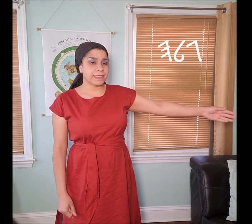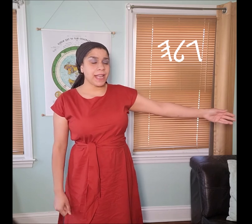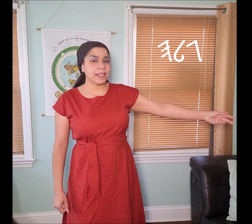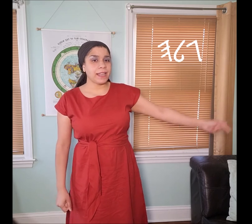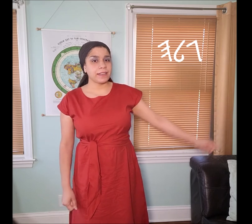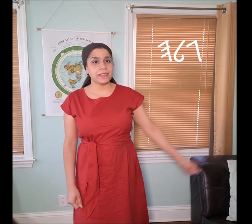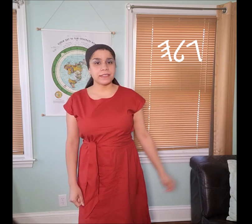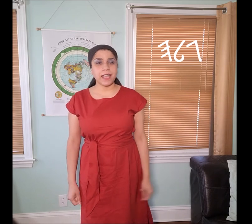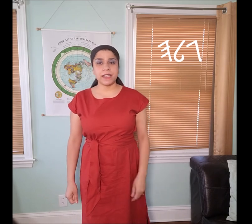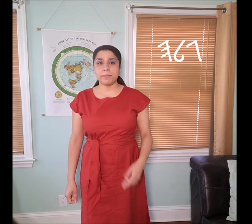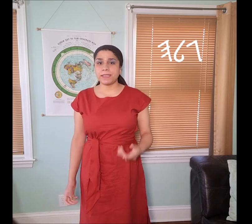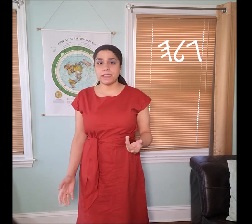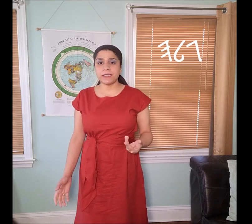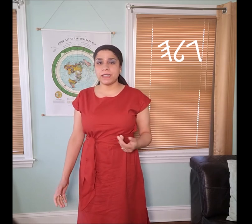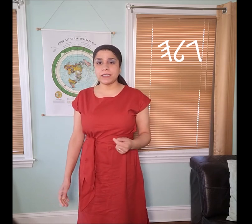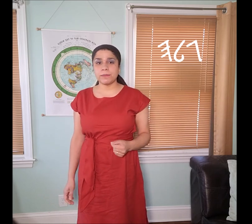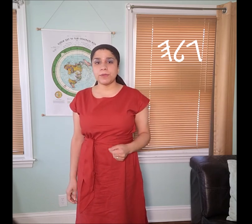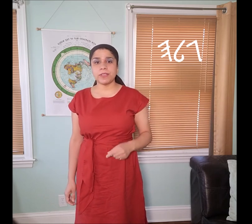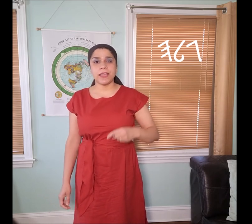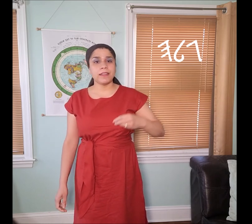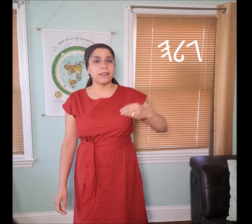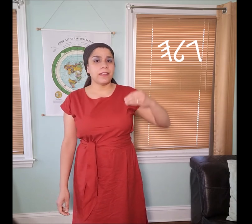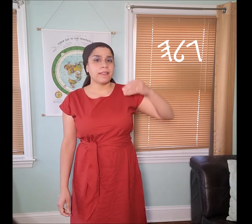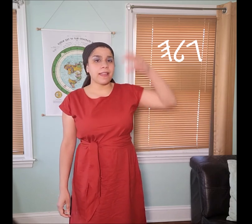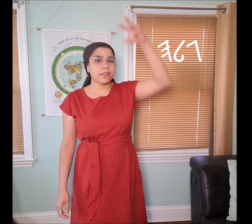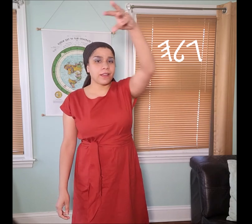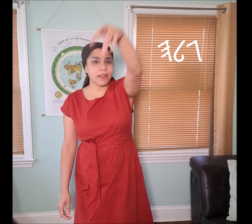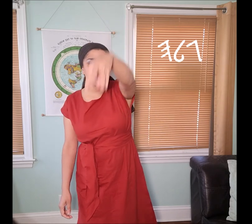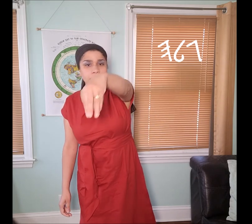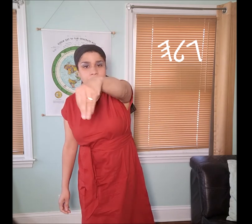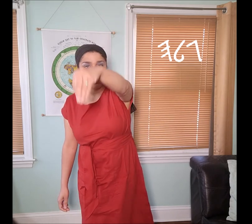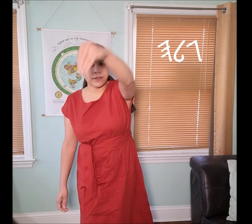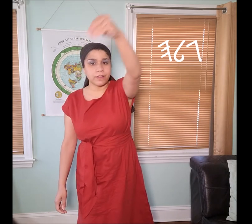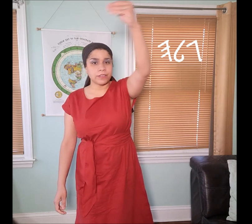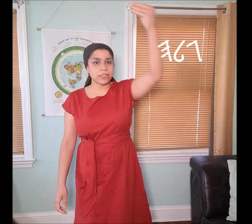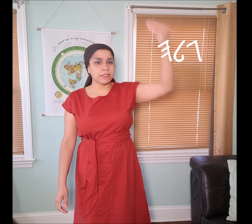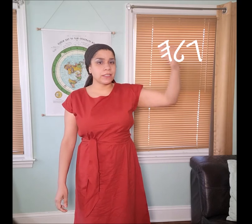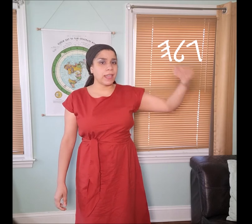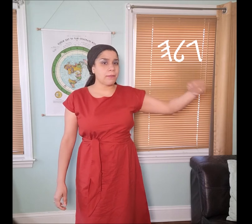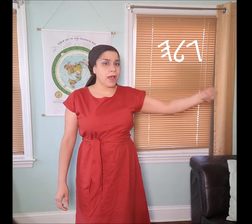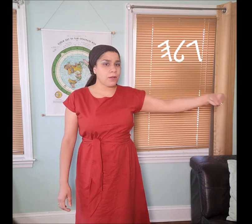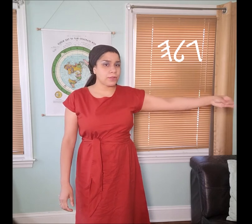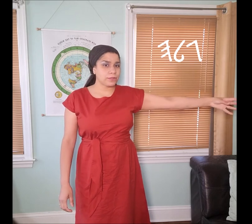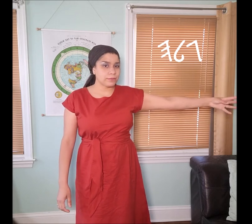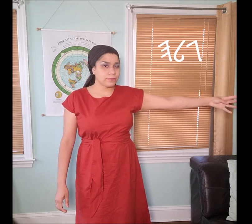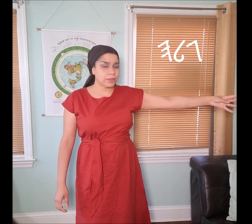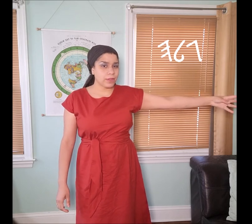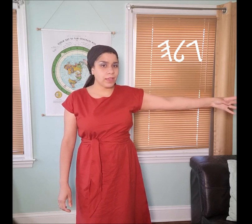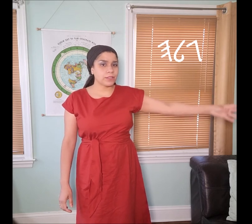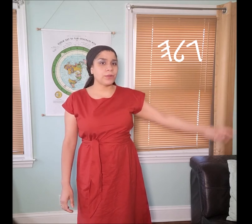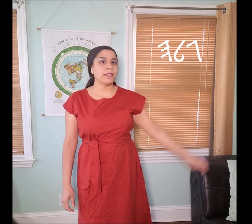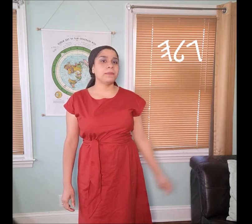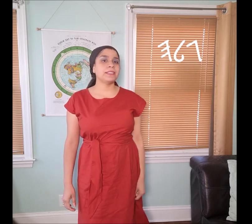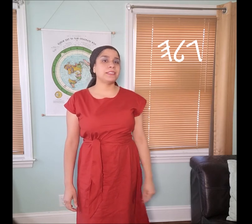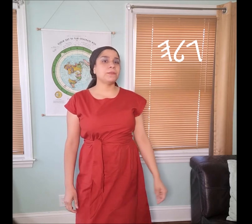signed like this and it basically is communicating that the cover, just came out. Okay, so it still